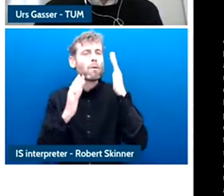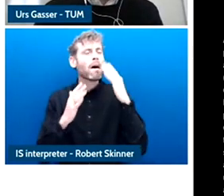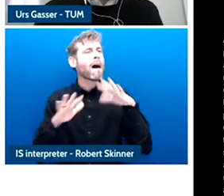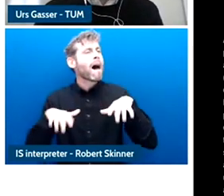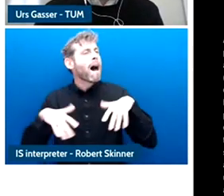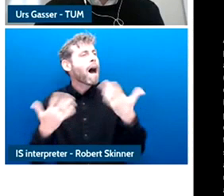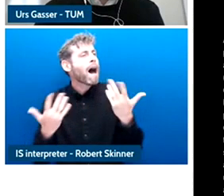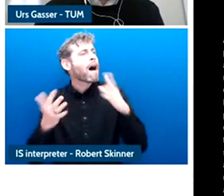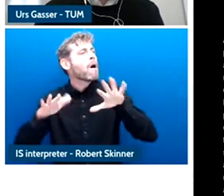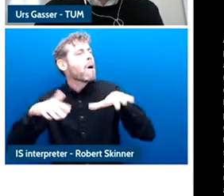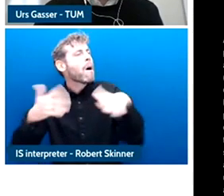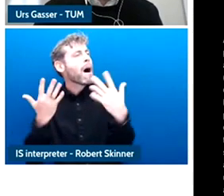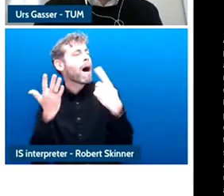challenge ourselves.